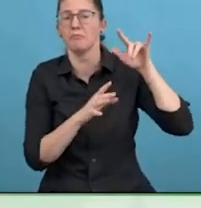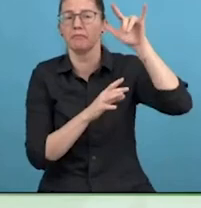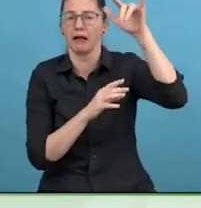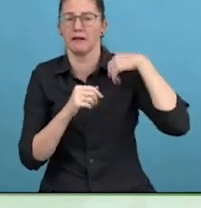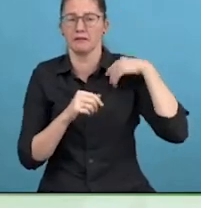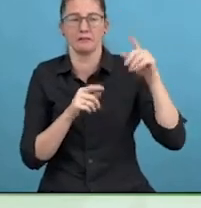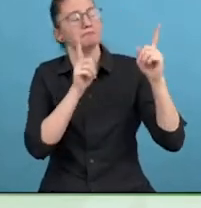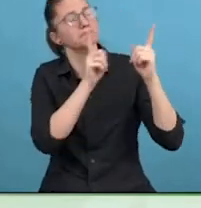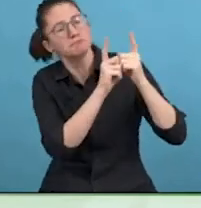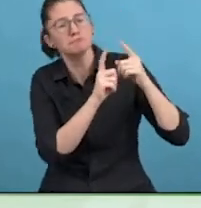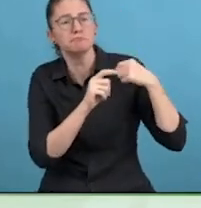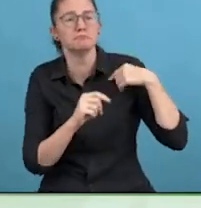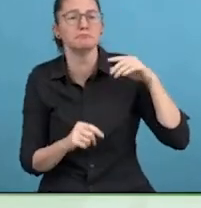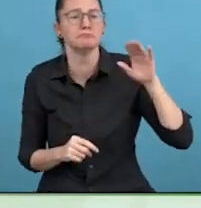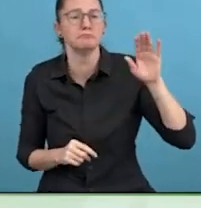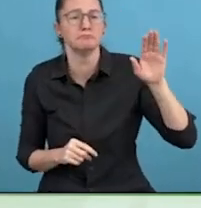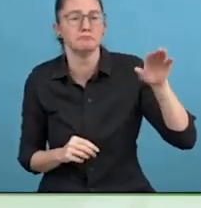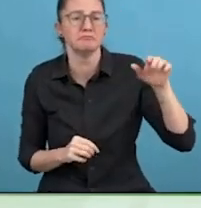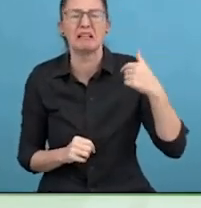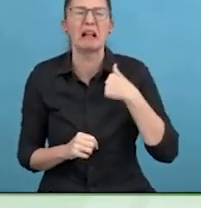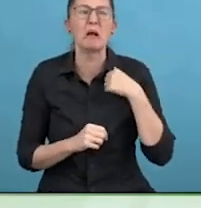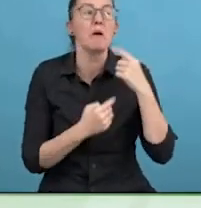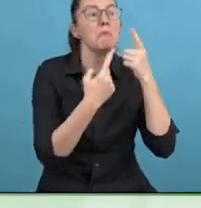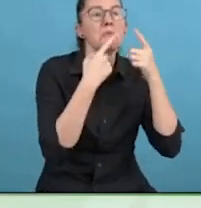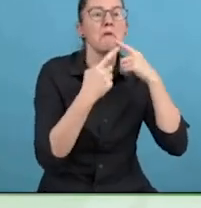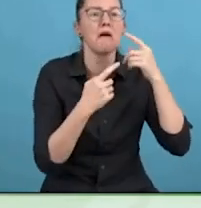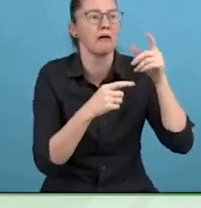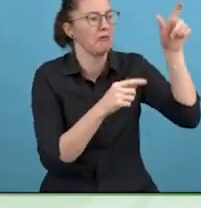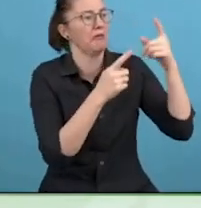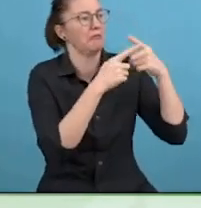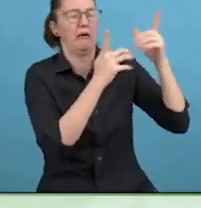just say it is ageing. Ageing does not happen overnight.